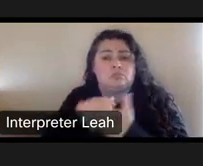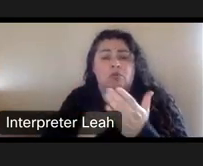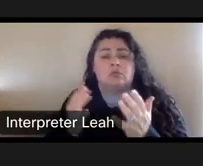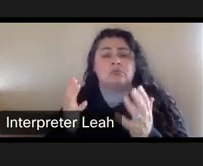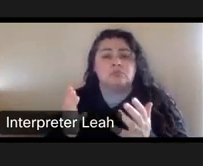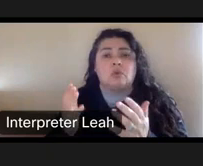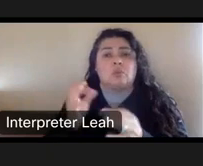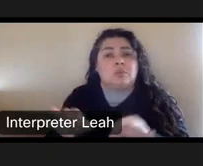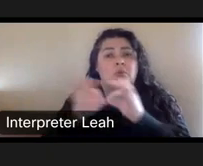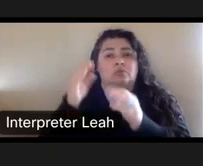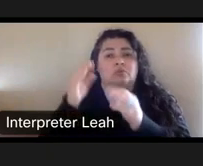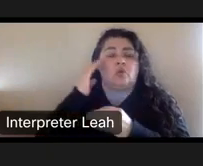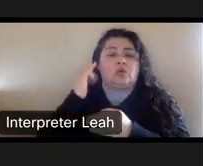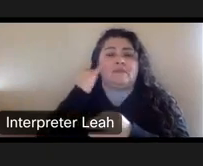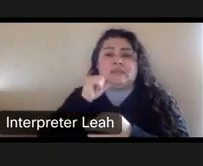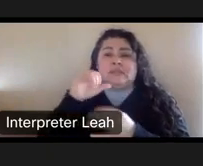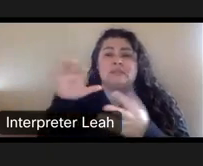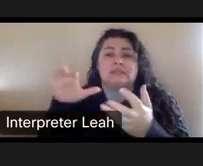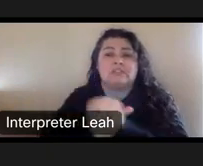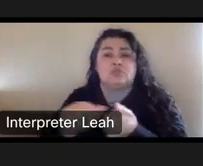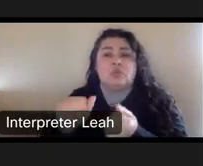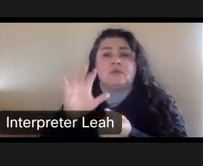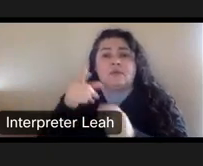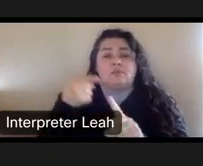He not destroyed 5 points until after he got his permits.